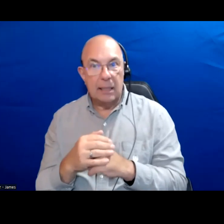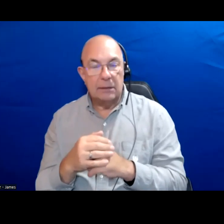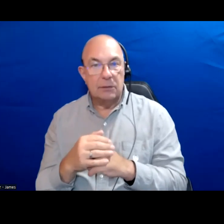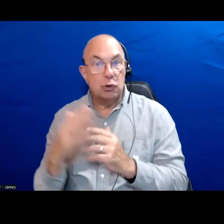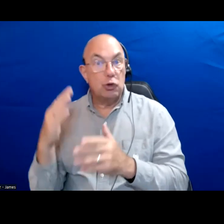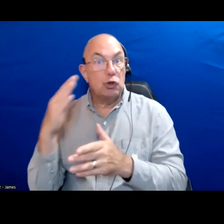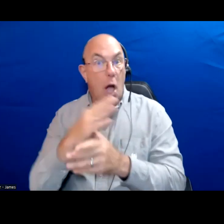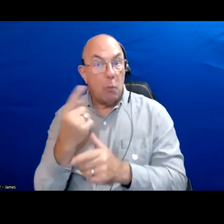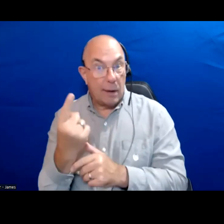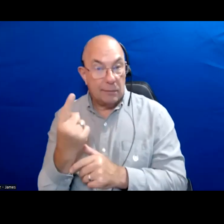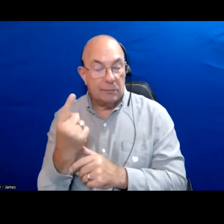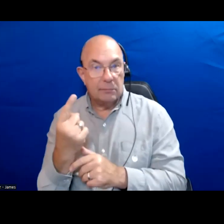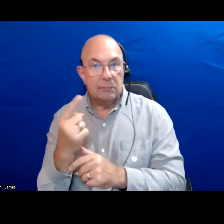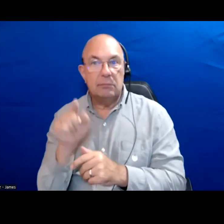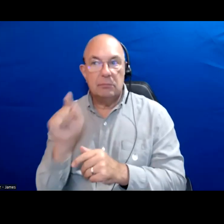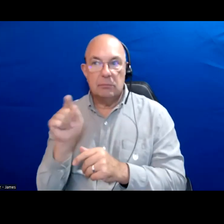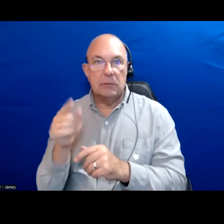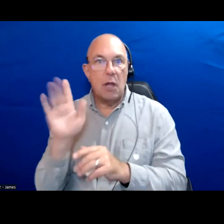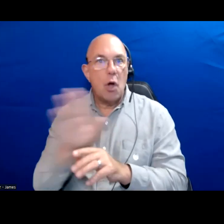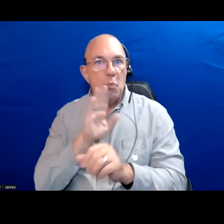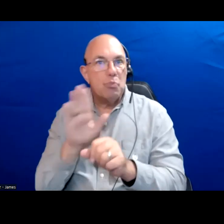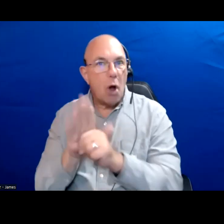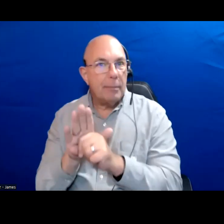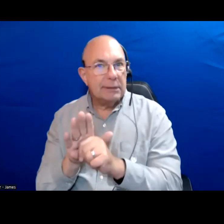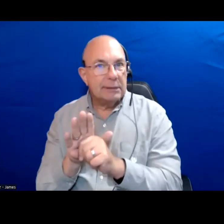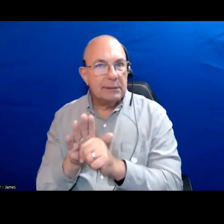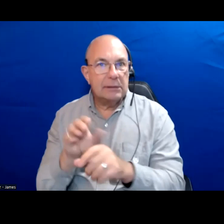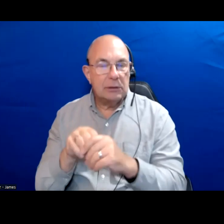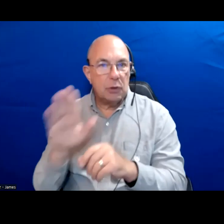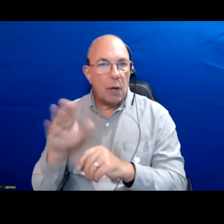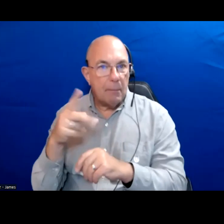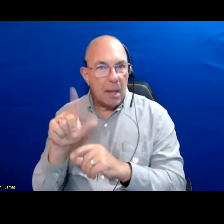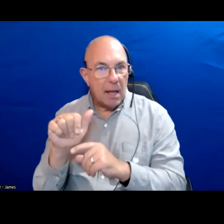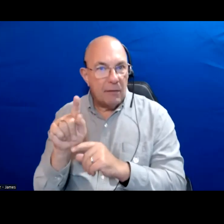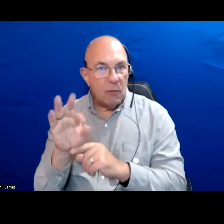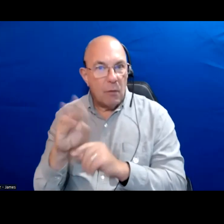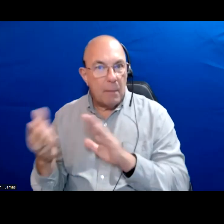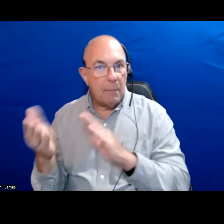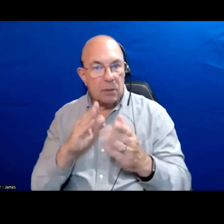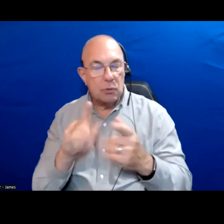biggest things is looking at the promises they make in their platforms in comparison to the actual histories.